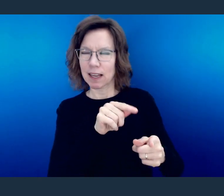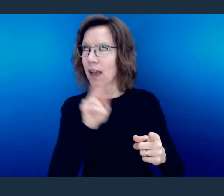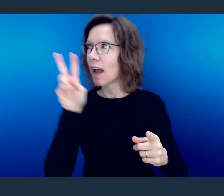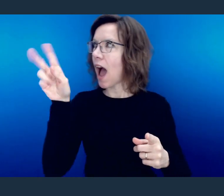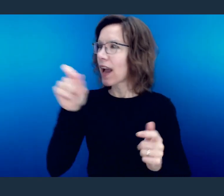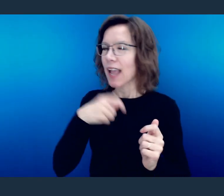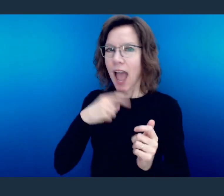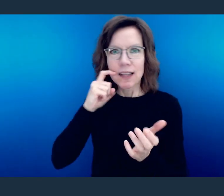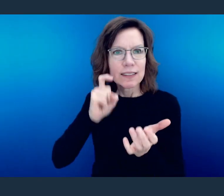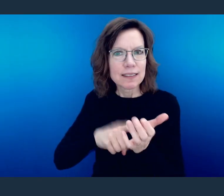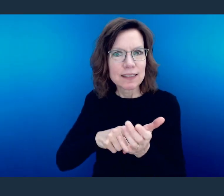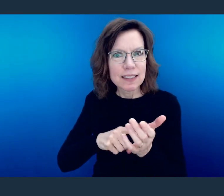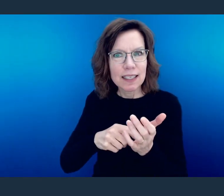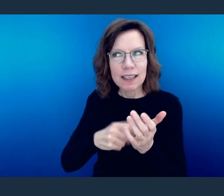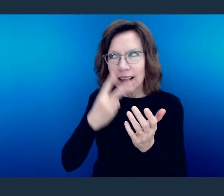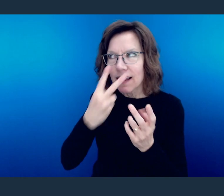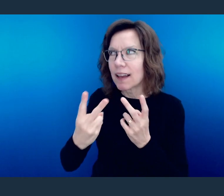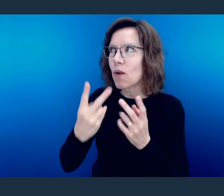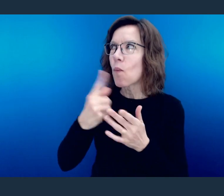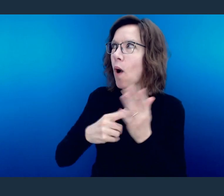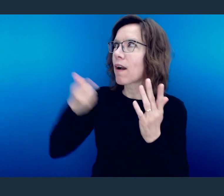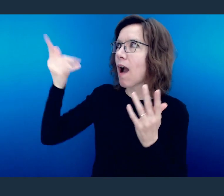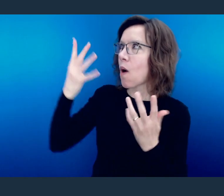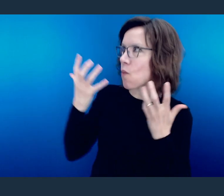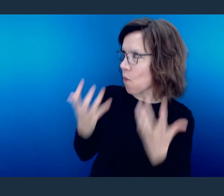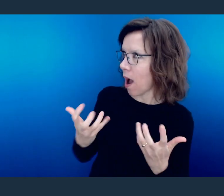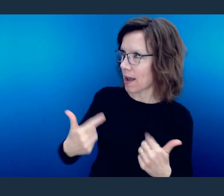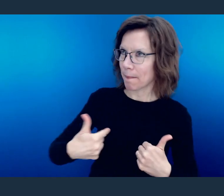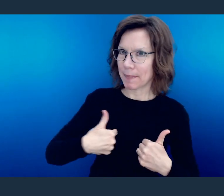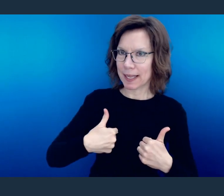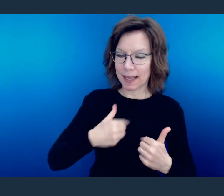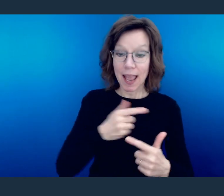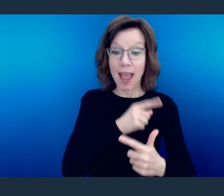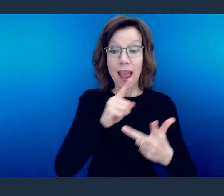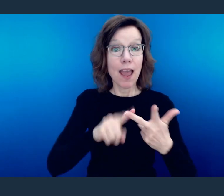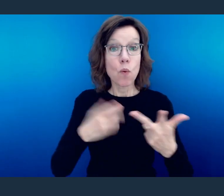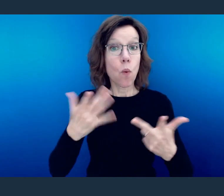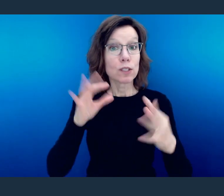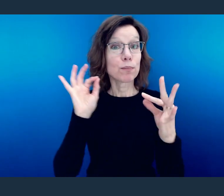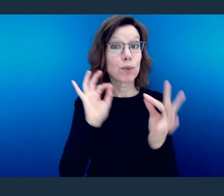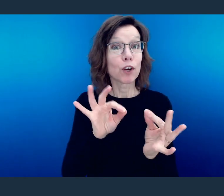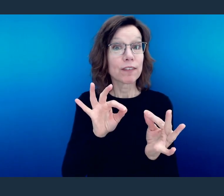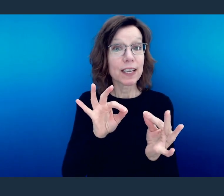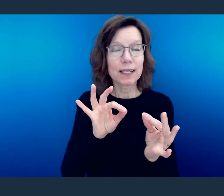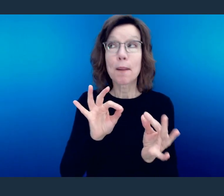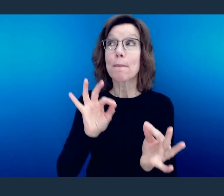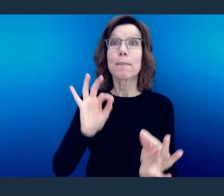You know what is something that He desires from you. And then the last thing is what is perfect.